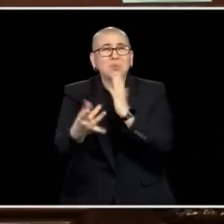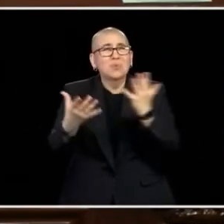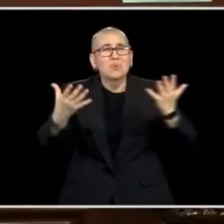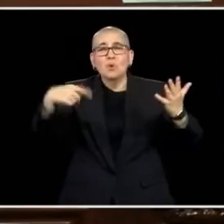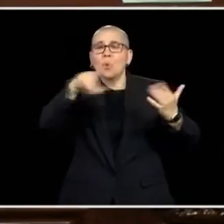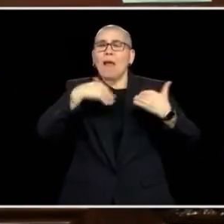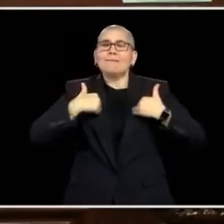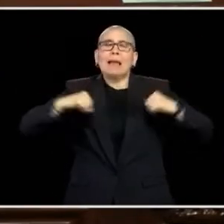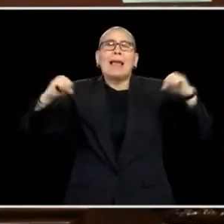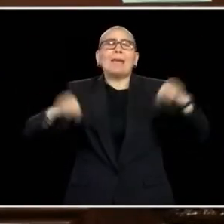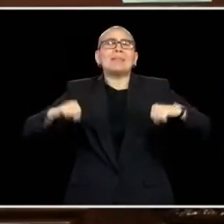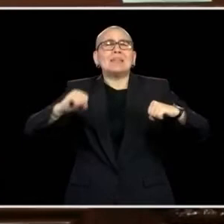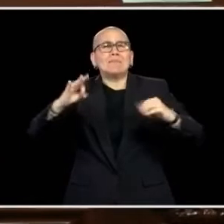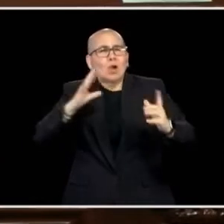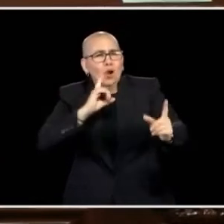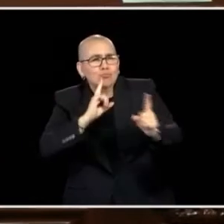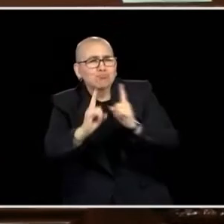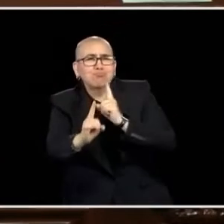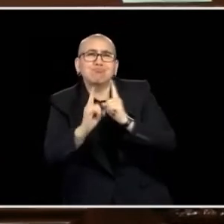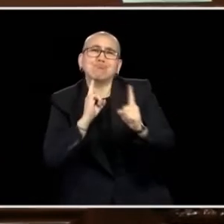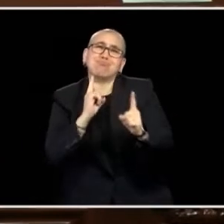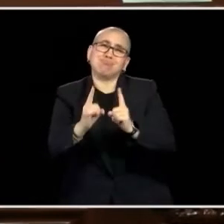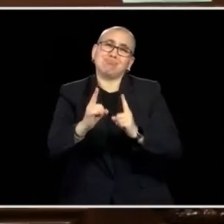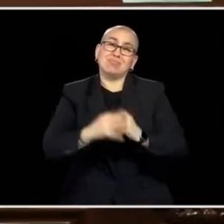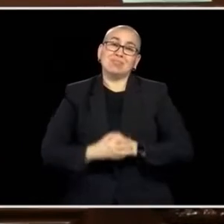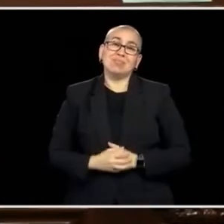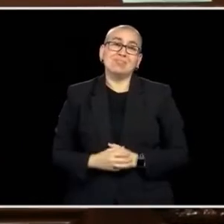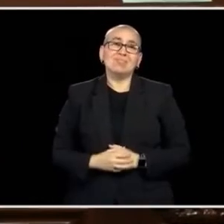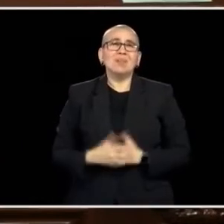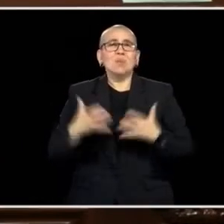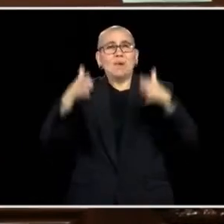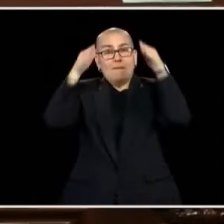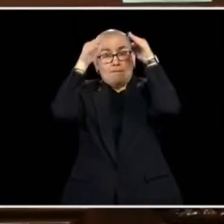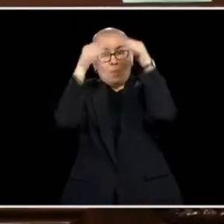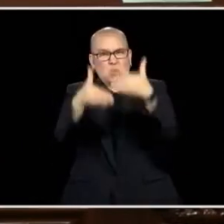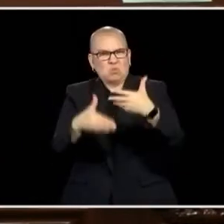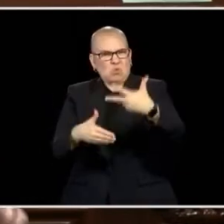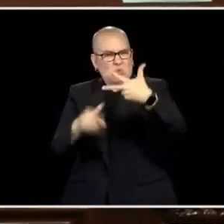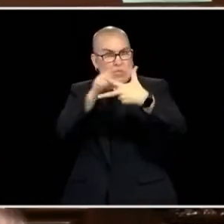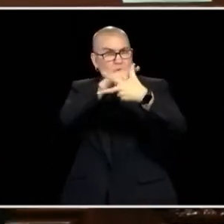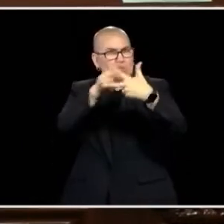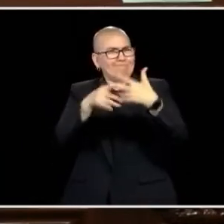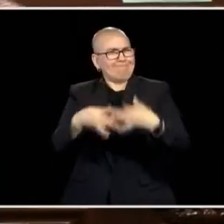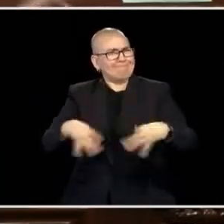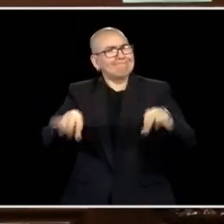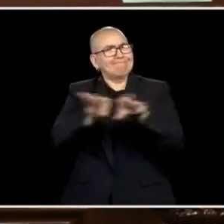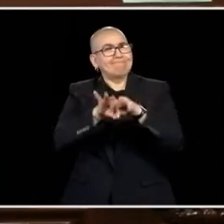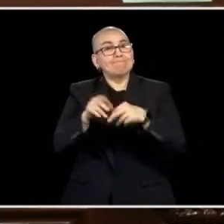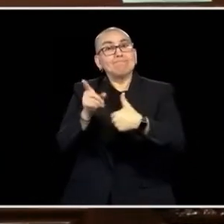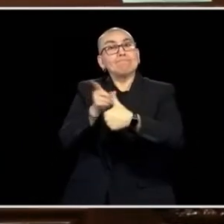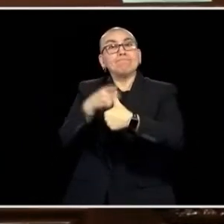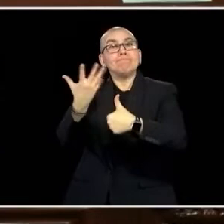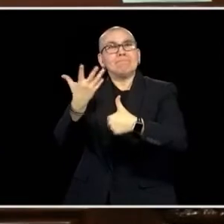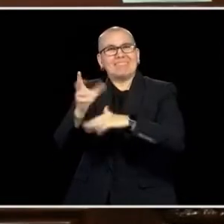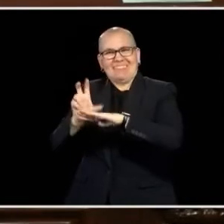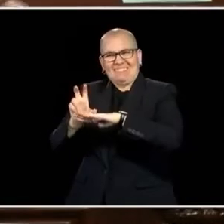AND THE WAY I SEE IT, WE COULD FOCUS OUR ENERGY IN THREE AREAS. WE COULD START THINKING RIGHT NOW ABOUT INVESTING IN THE